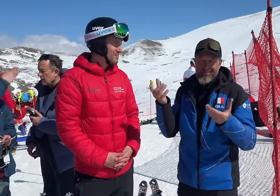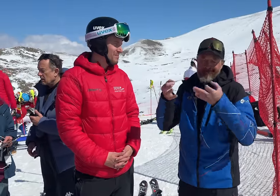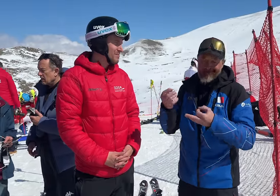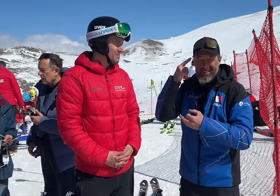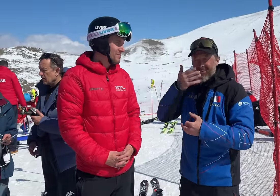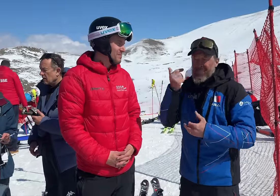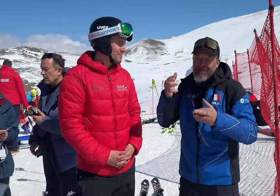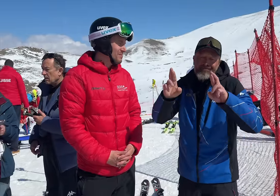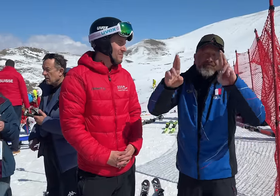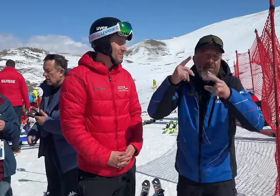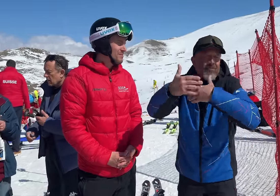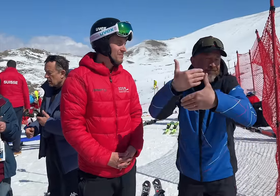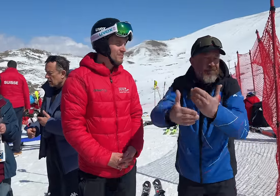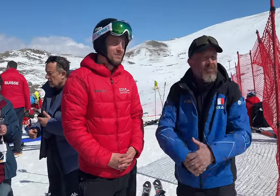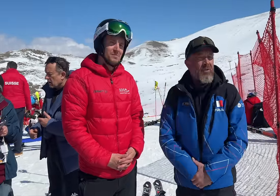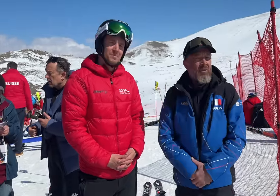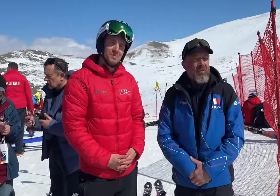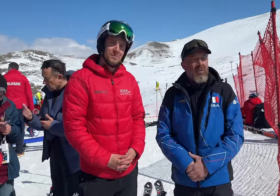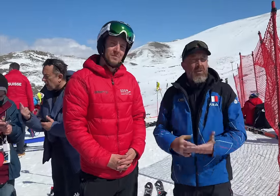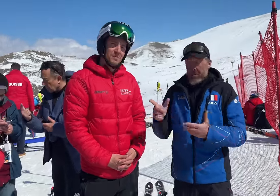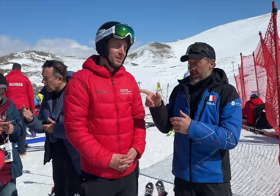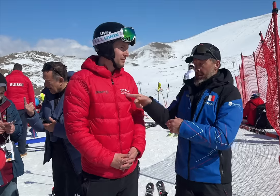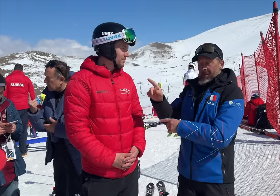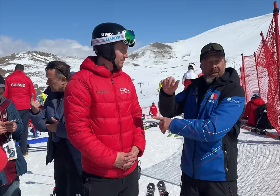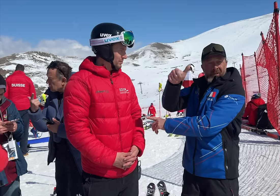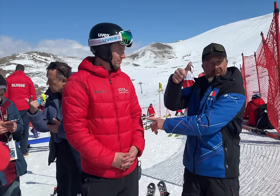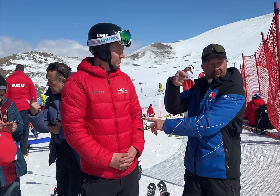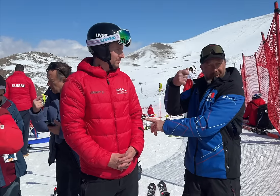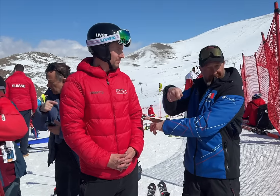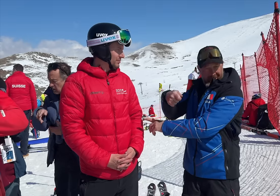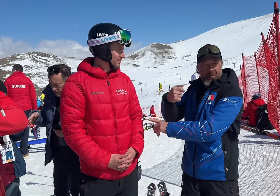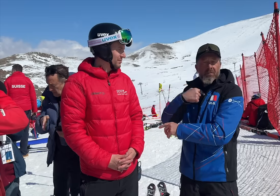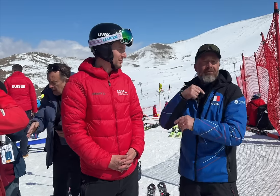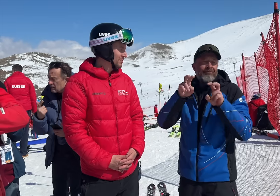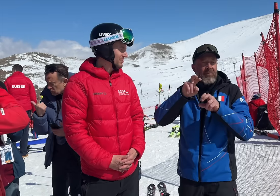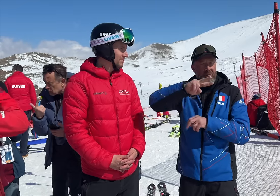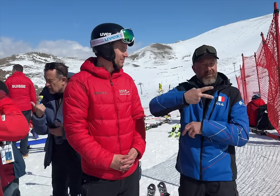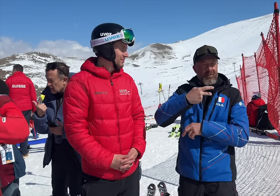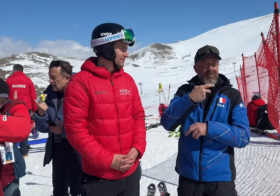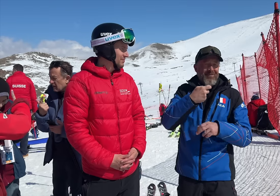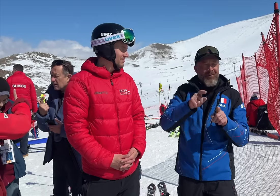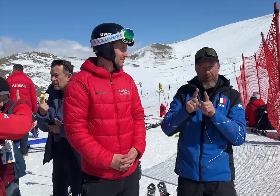If we don't do something, we don't know the future will hold for us. I think it's a good decision to move forward. We are founders